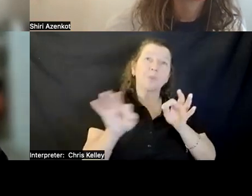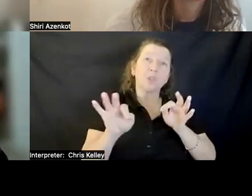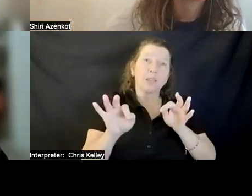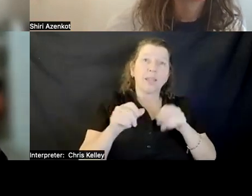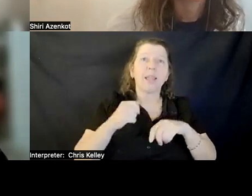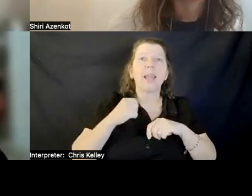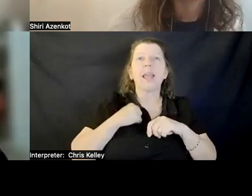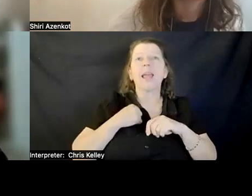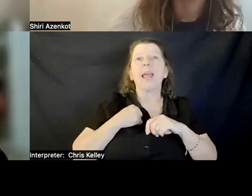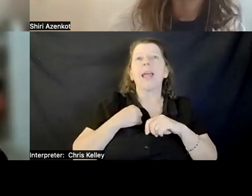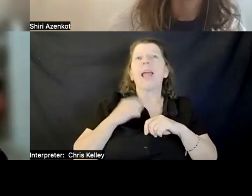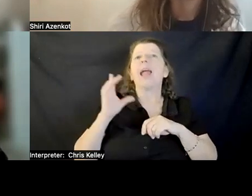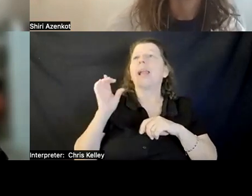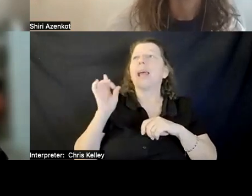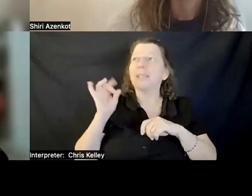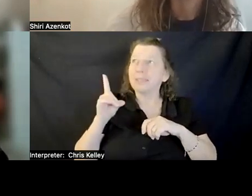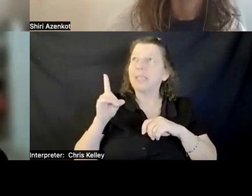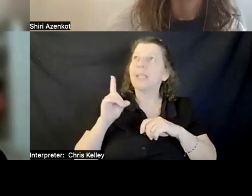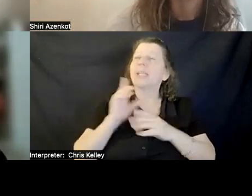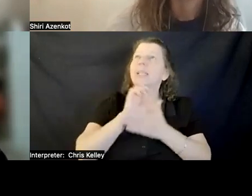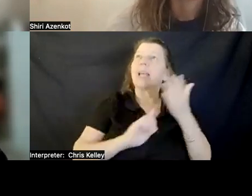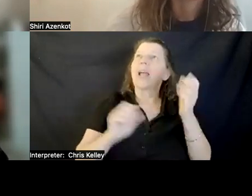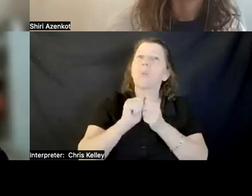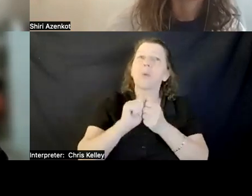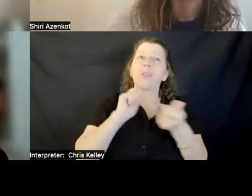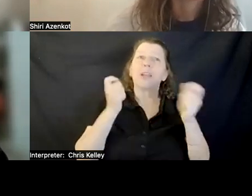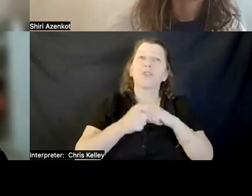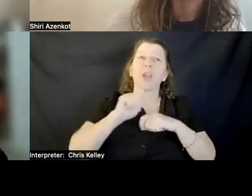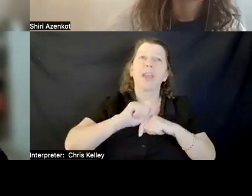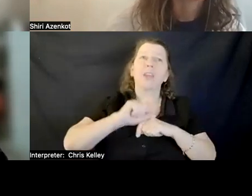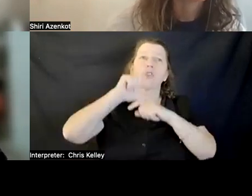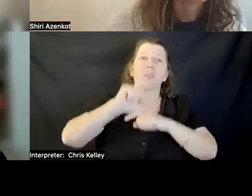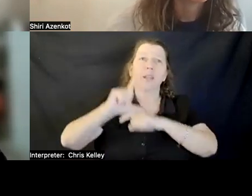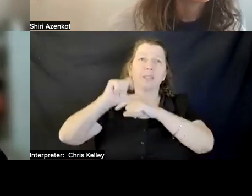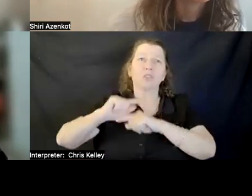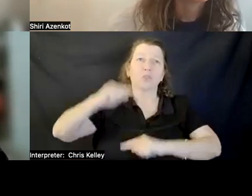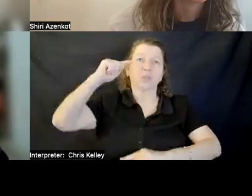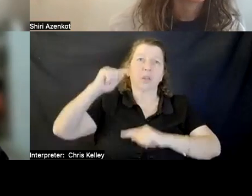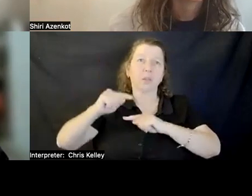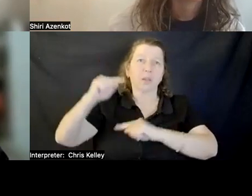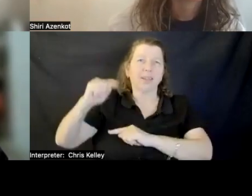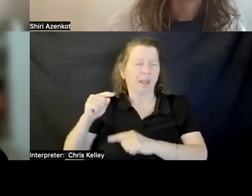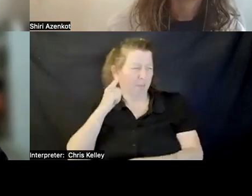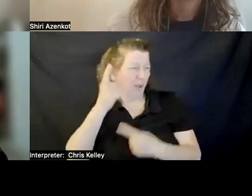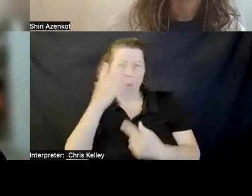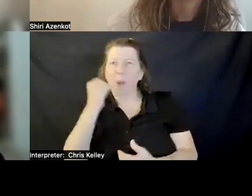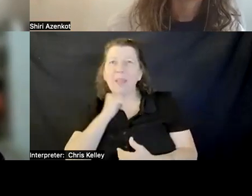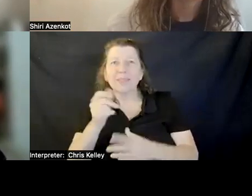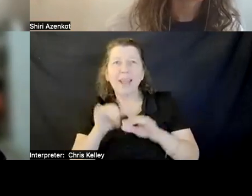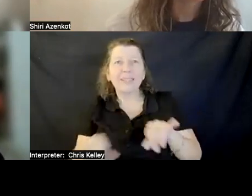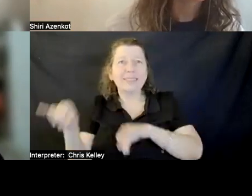CHANGES THE FONT SIZE. WHY IS THAT THE STANDARD WAY? A LOT OF PEOPLE USE UNITY OR UNREAL,